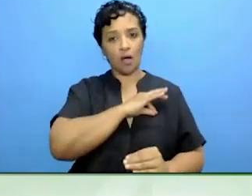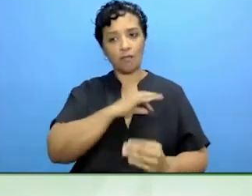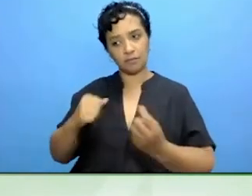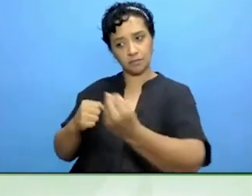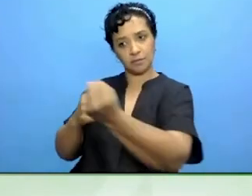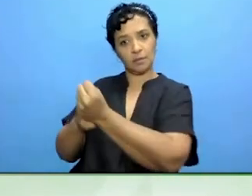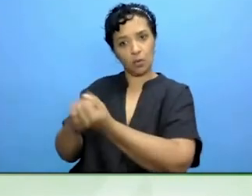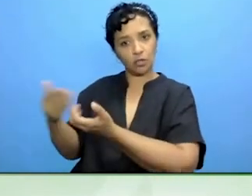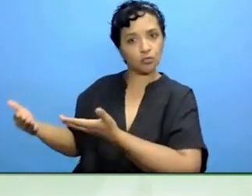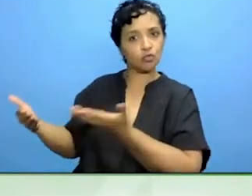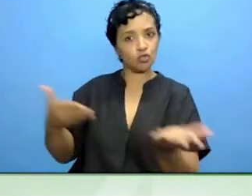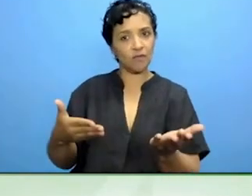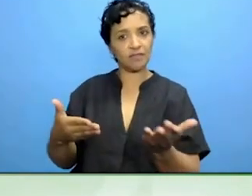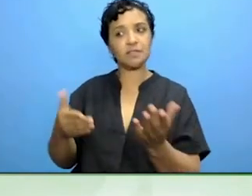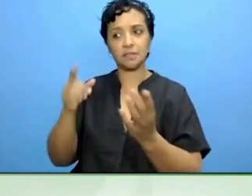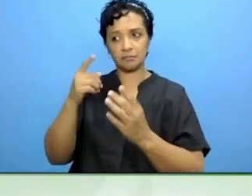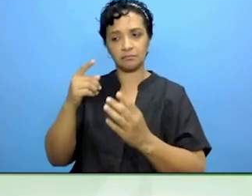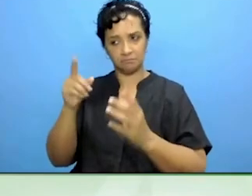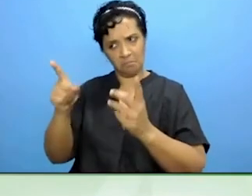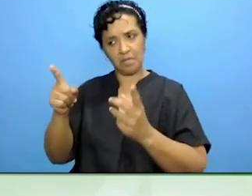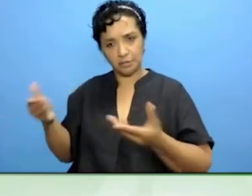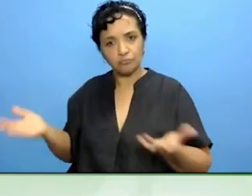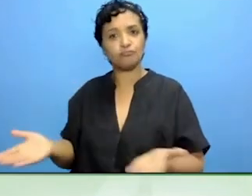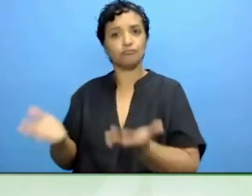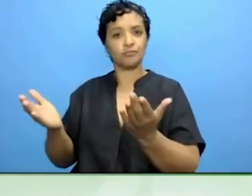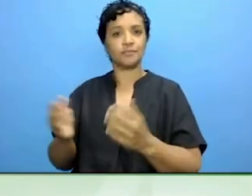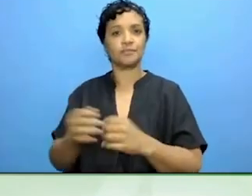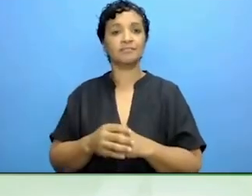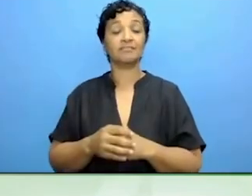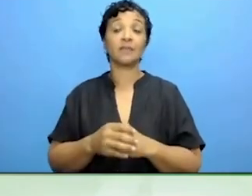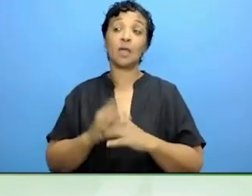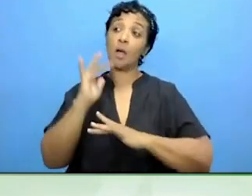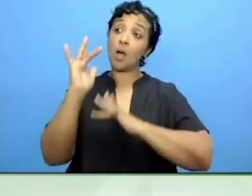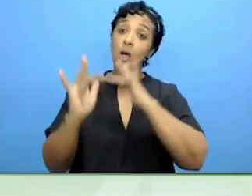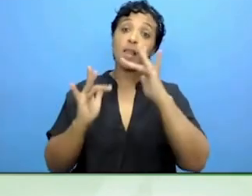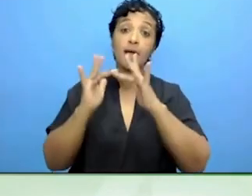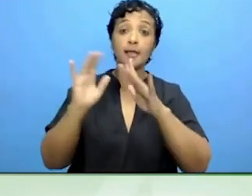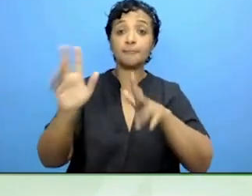Some of that may have to be online. And digital skills.